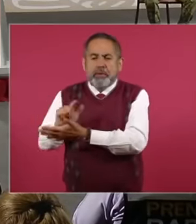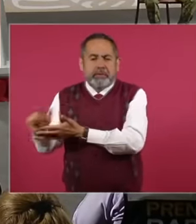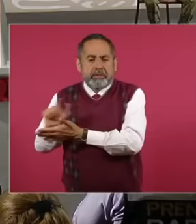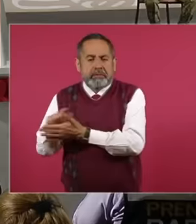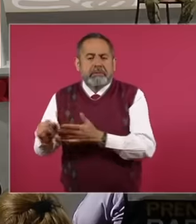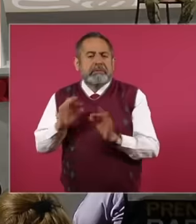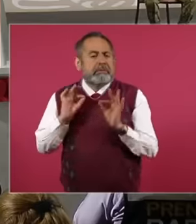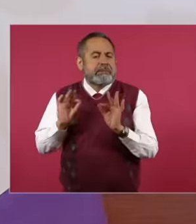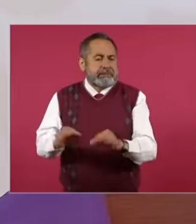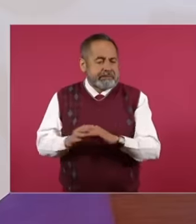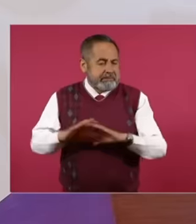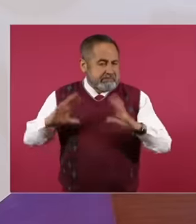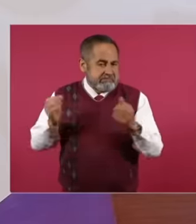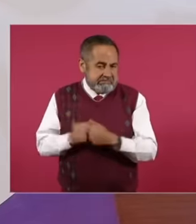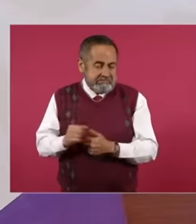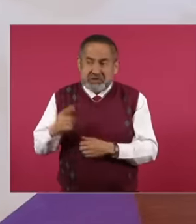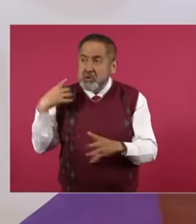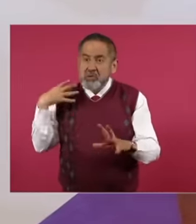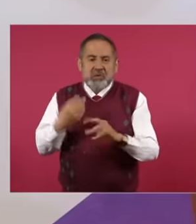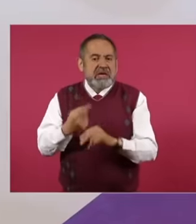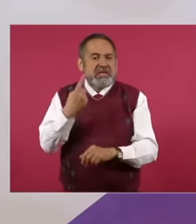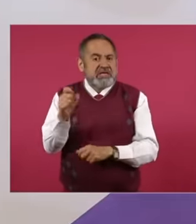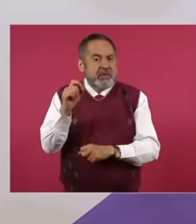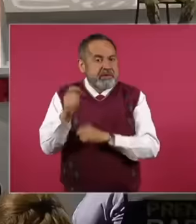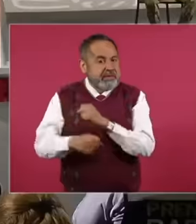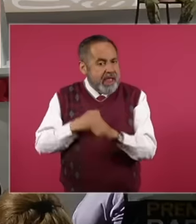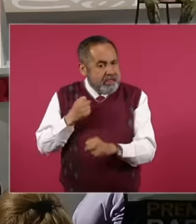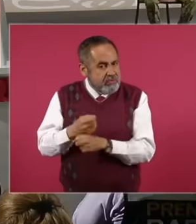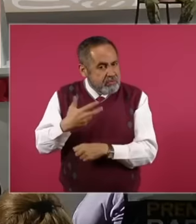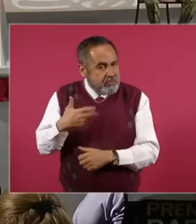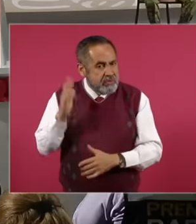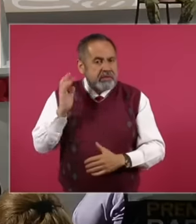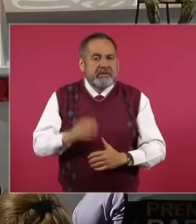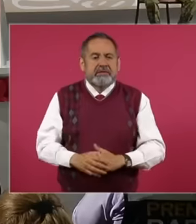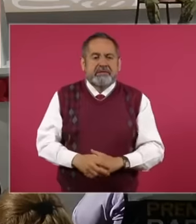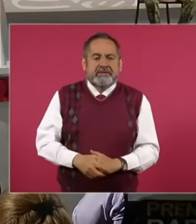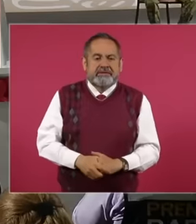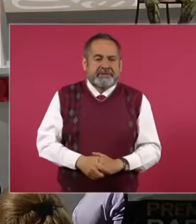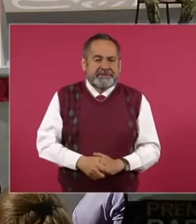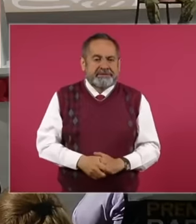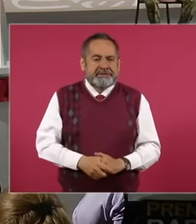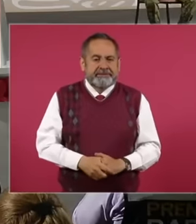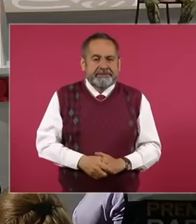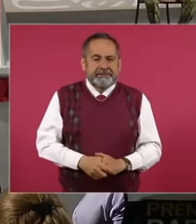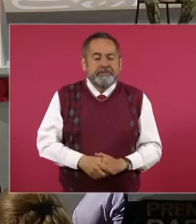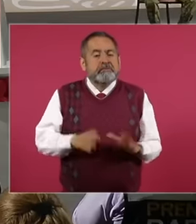its 120 years of service. Please now move on to modernizing the